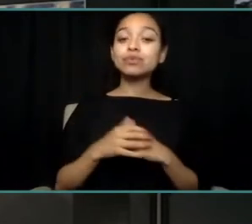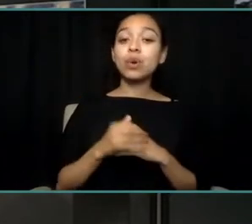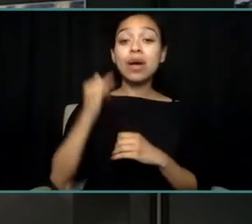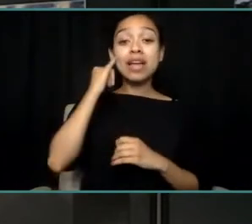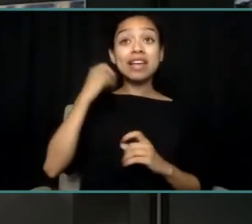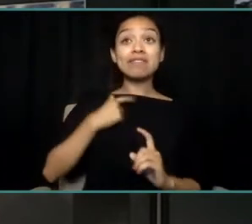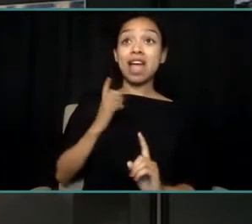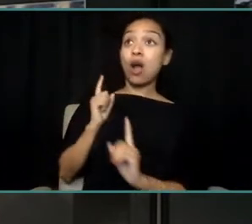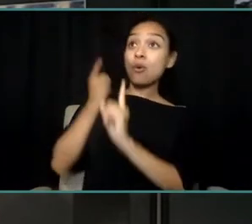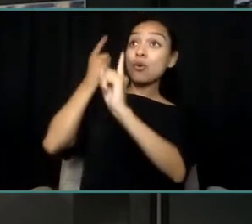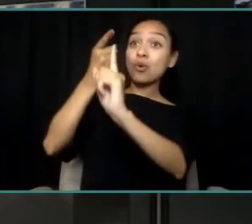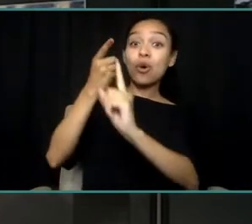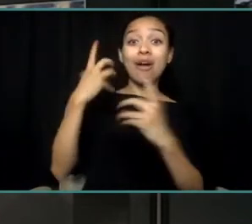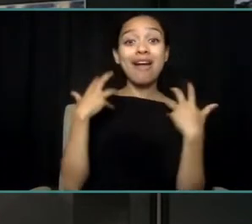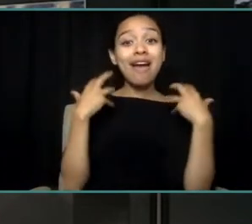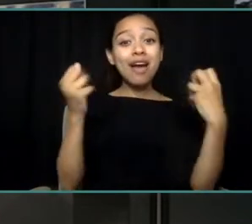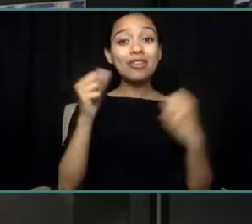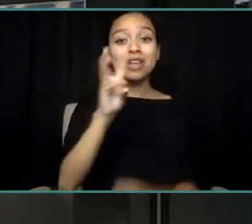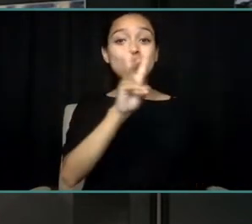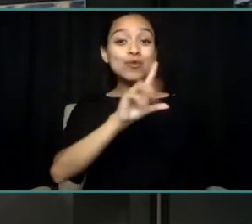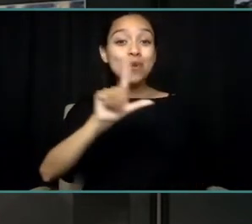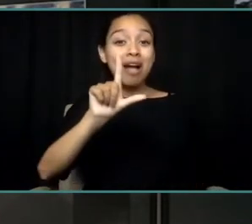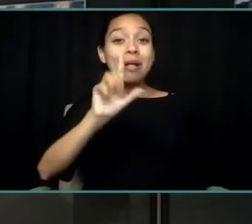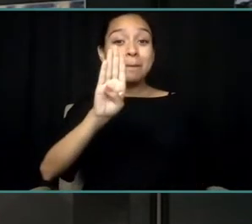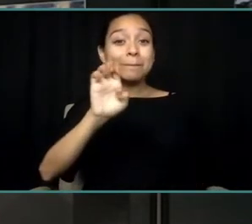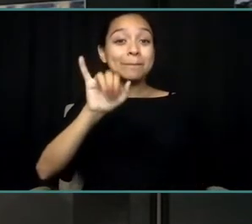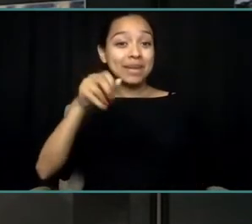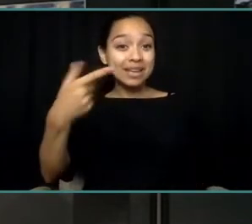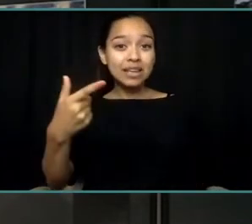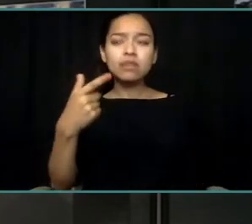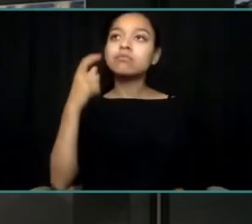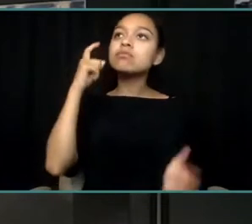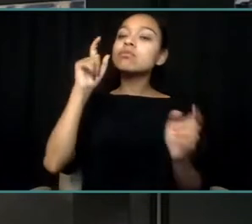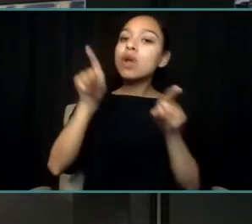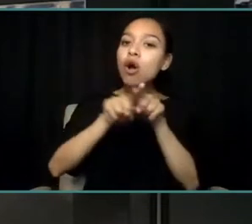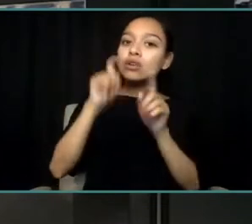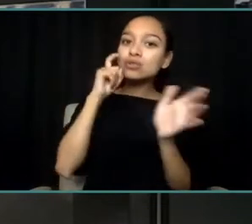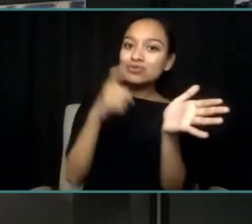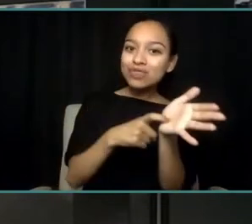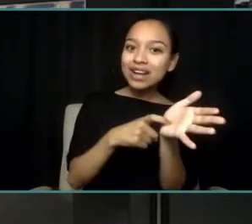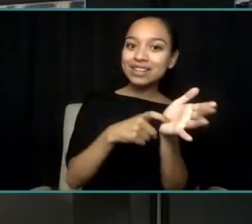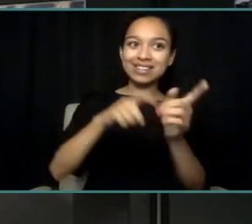then it's acknowledging that our unique differences, that we have different journeys along the way,